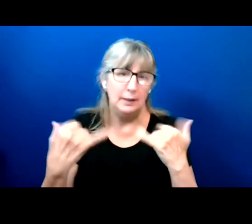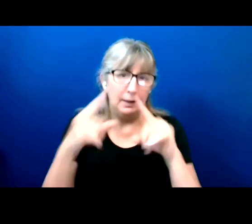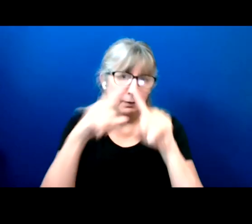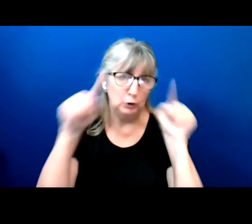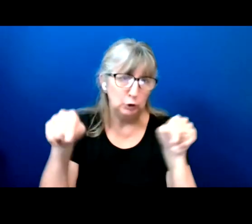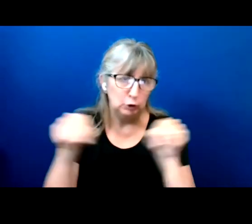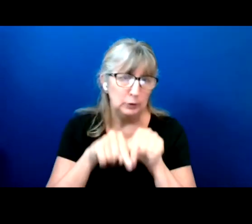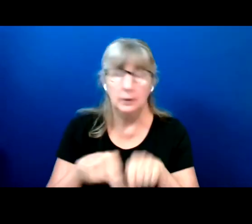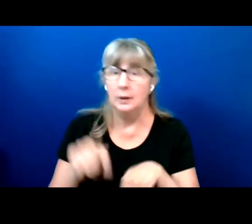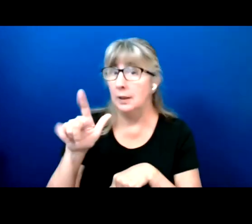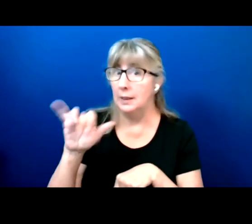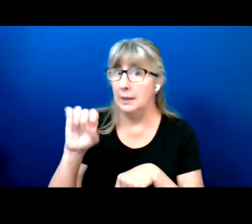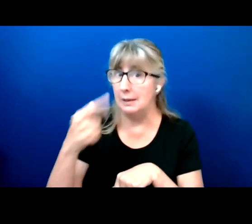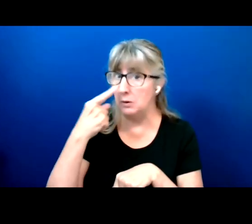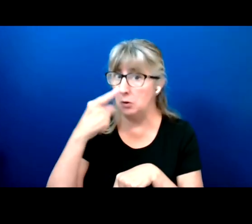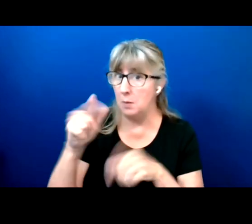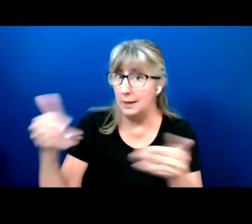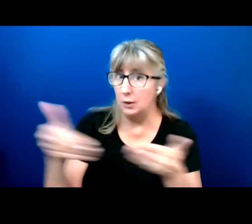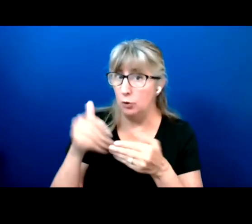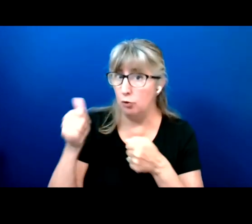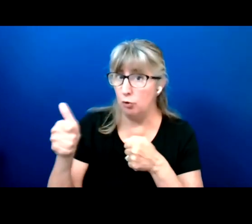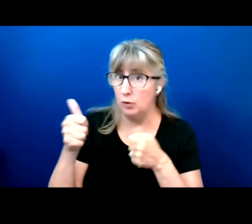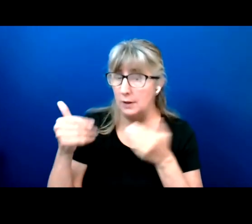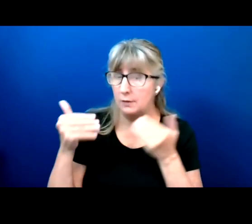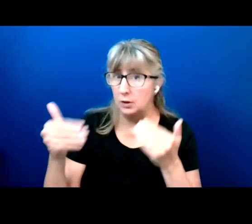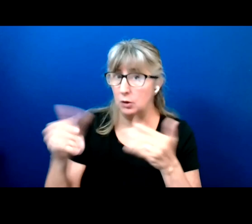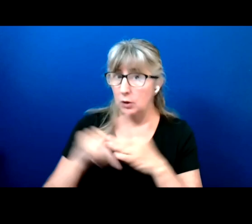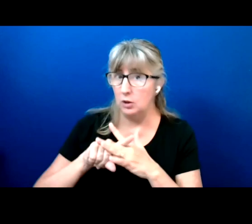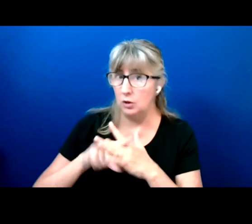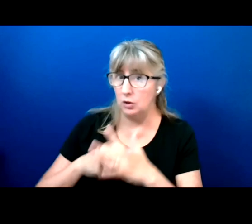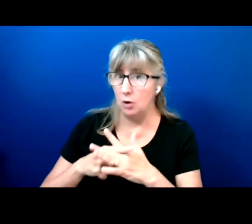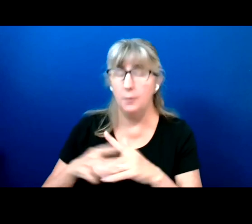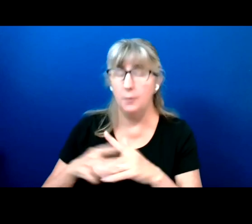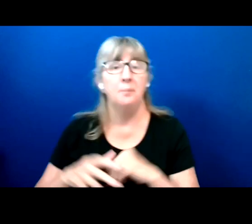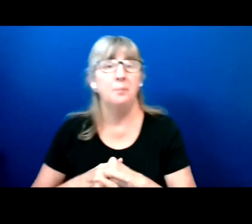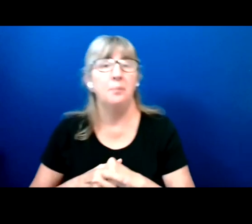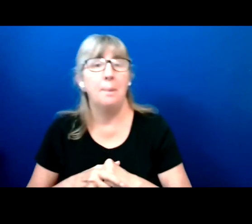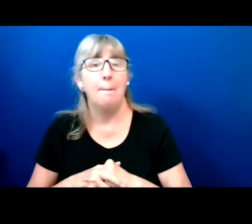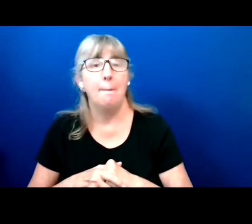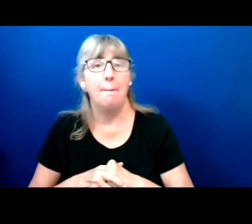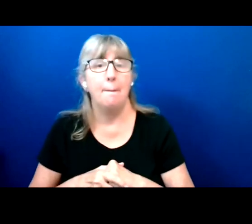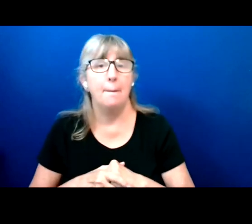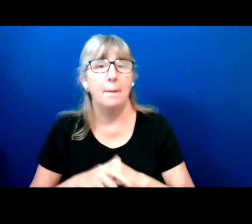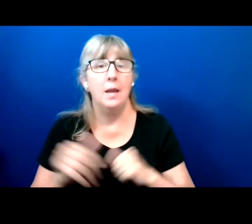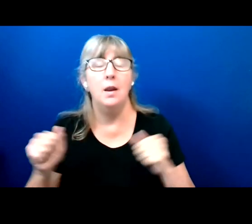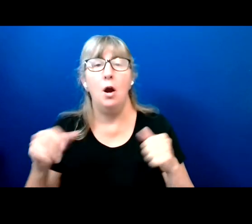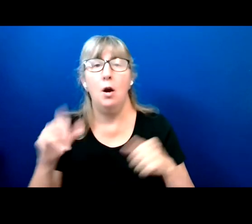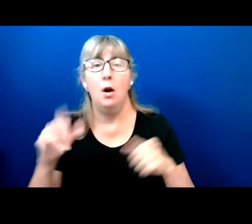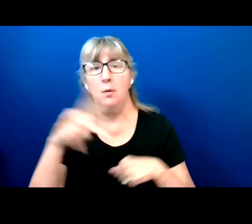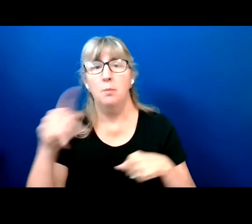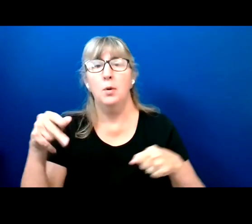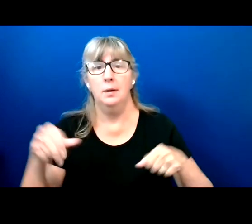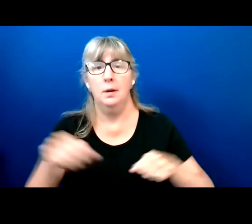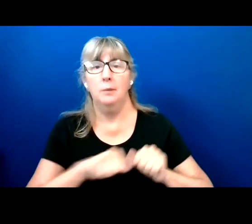You can introduce yourself and let me bring up the -- bring up our PowerPoint. Let's see here.